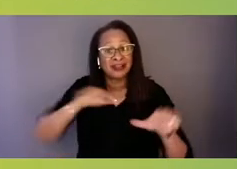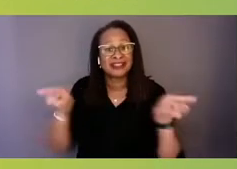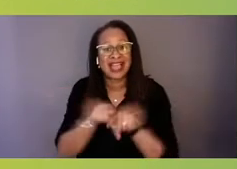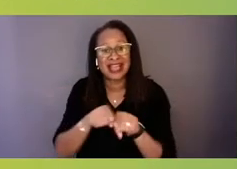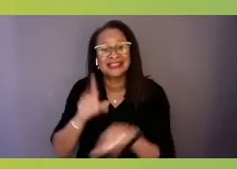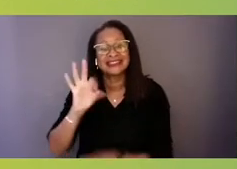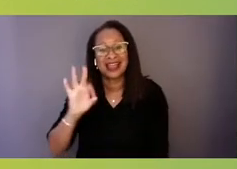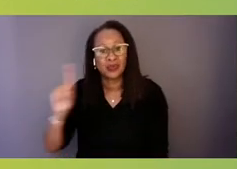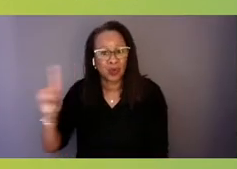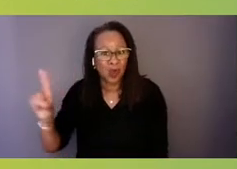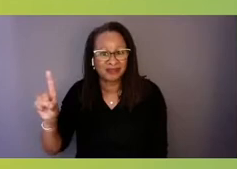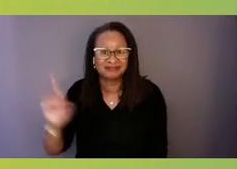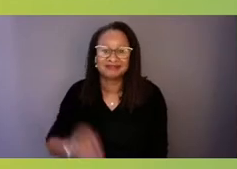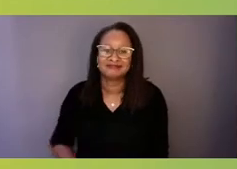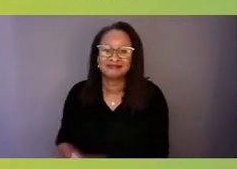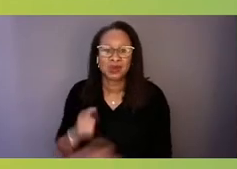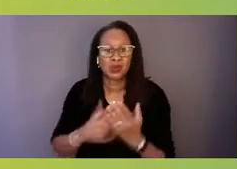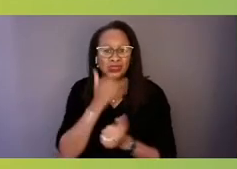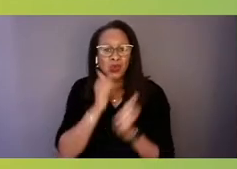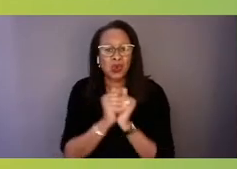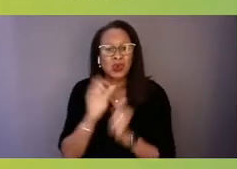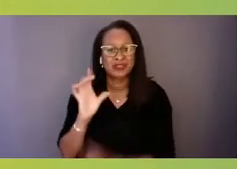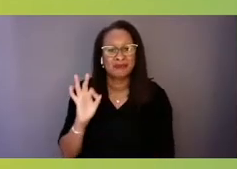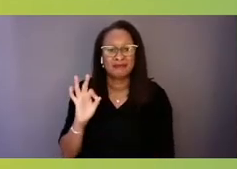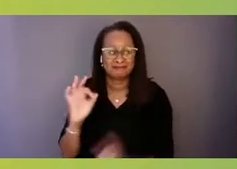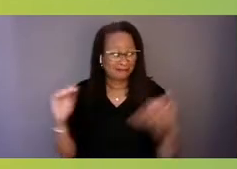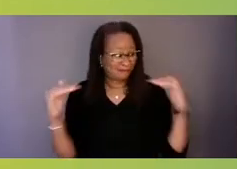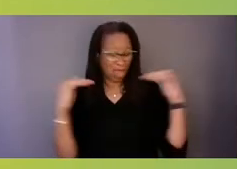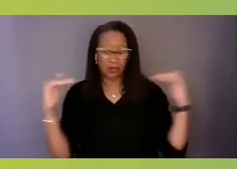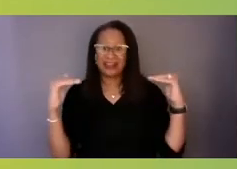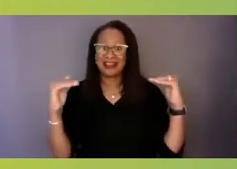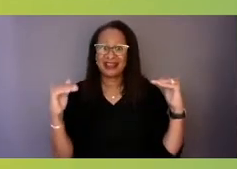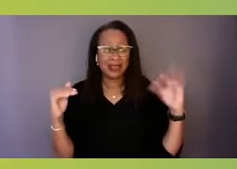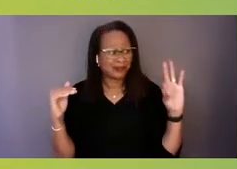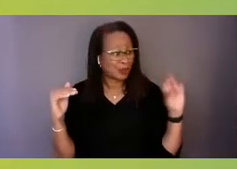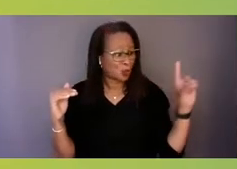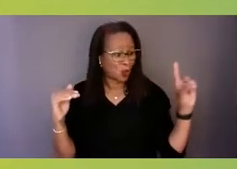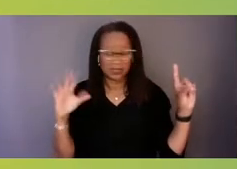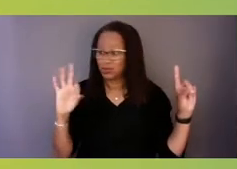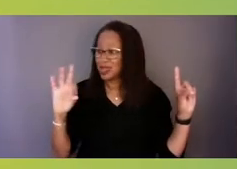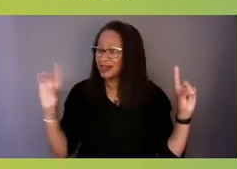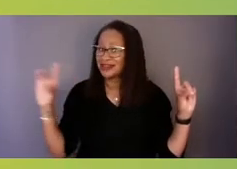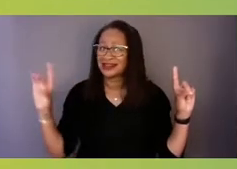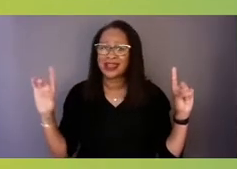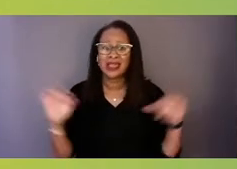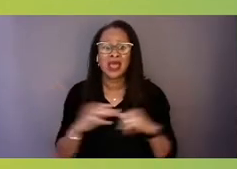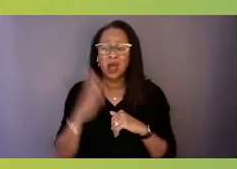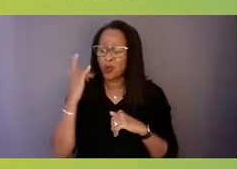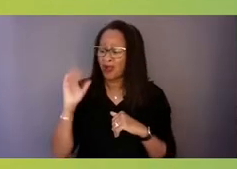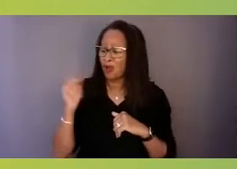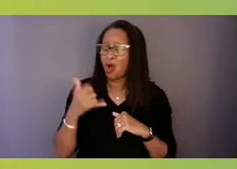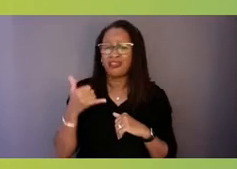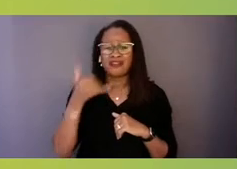What's wrong with parity there? Why are all the big telecom companies backing away?